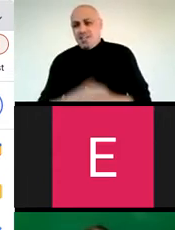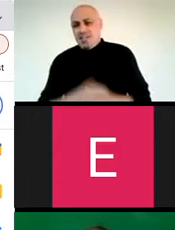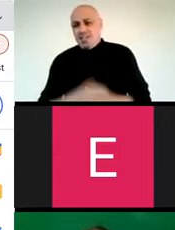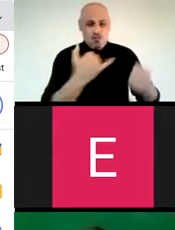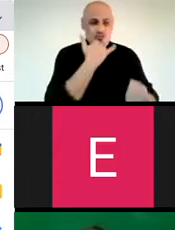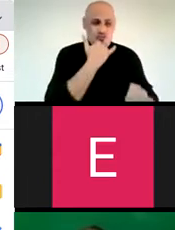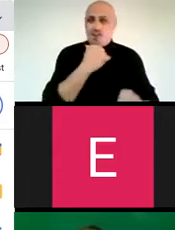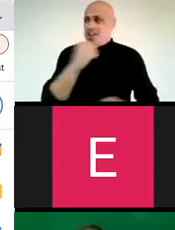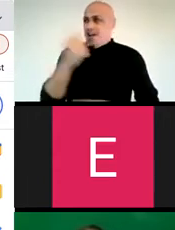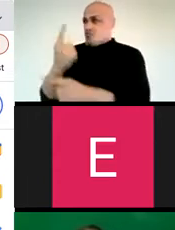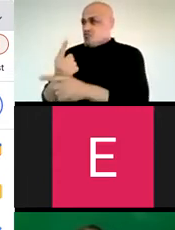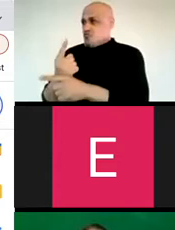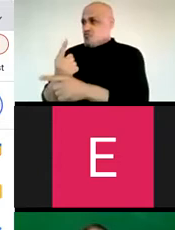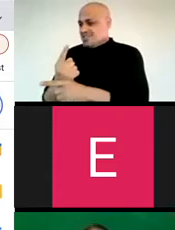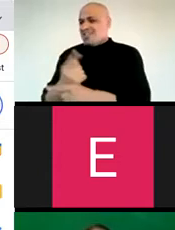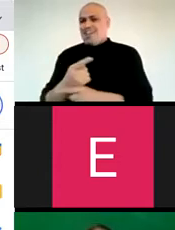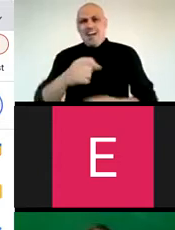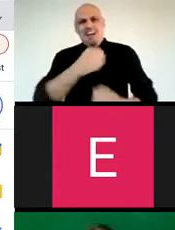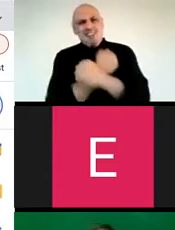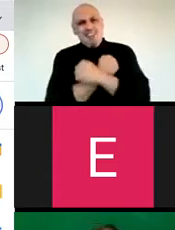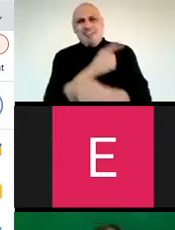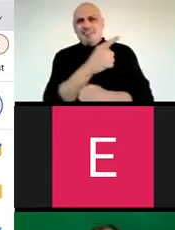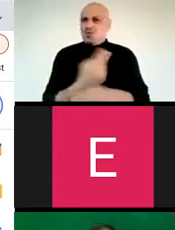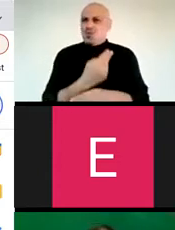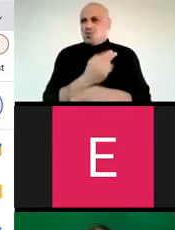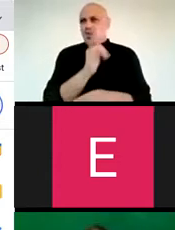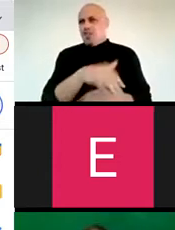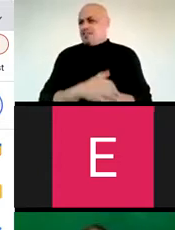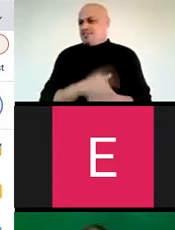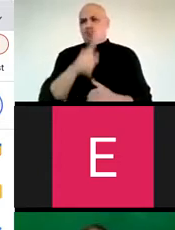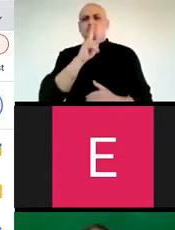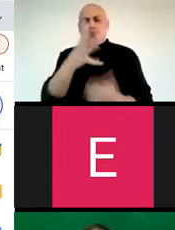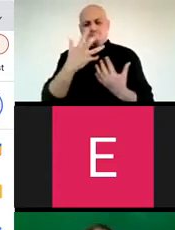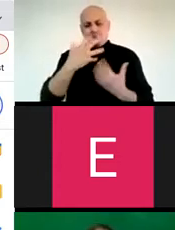said a long time and I usually say strong and wrong not right and polite and I love that he's,